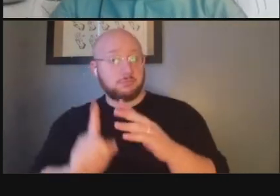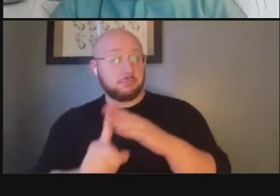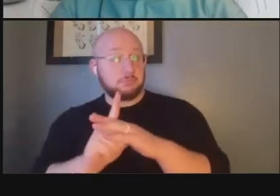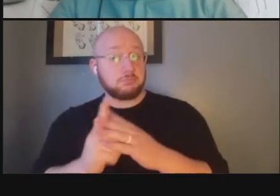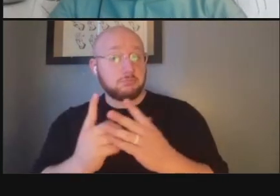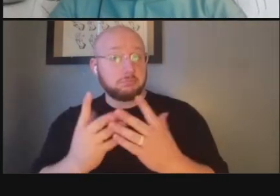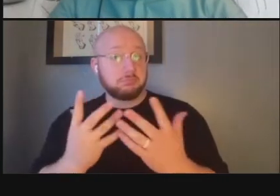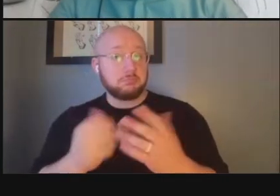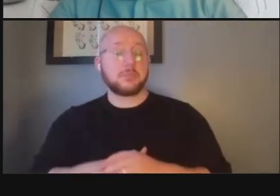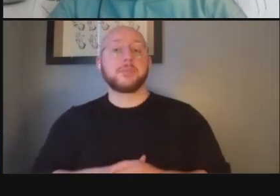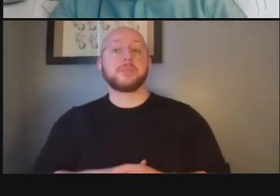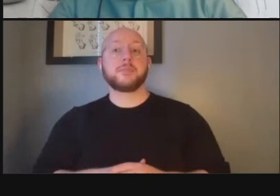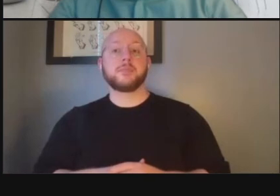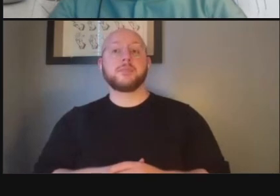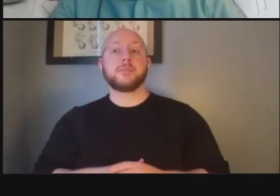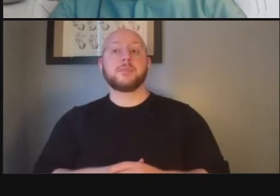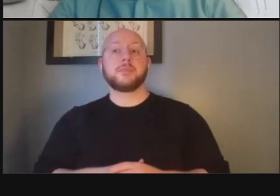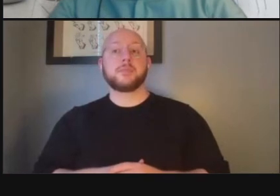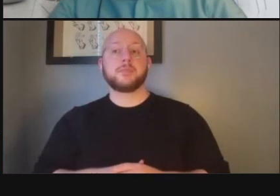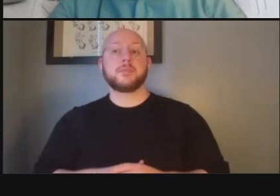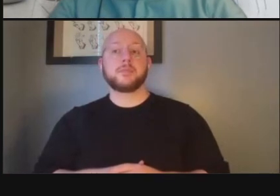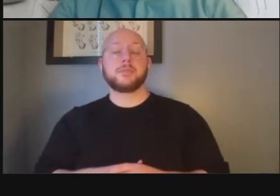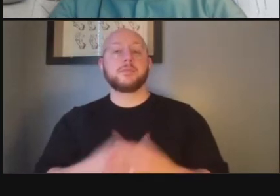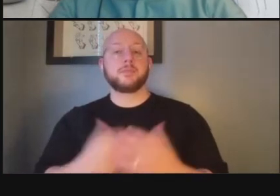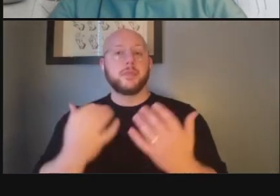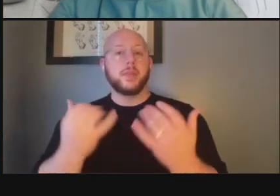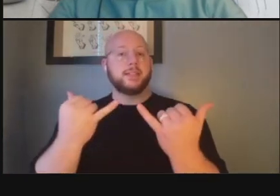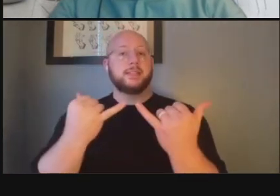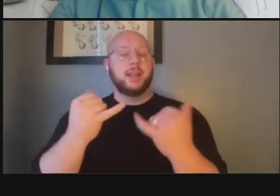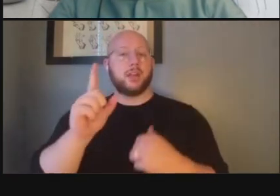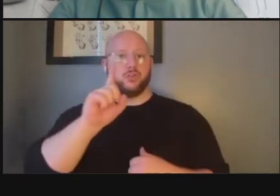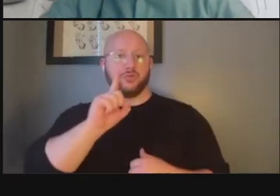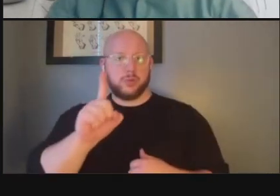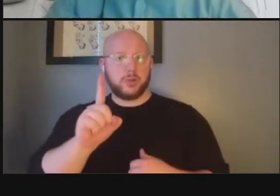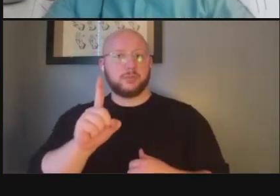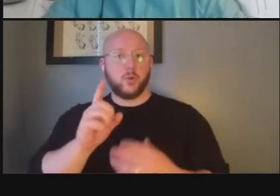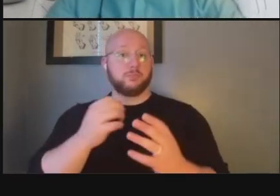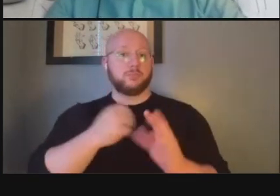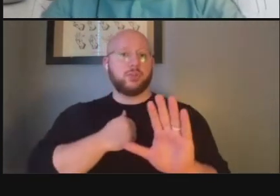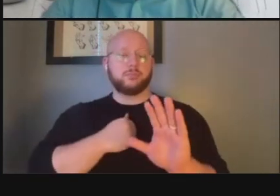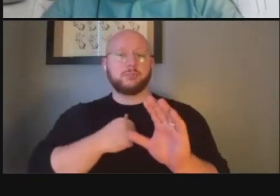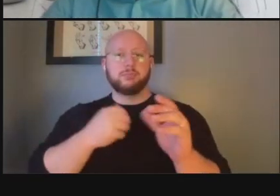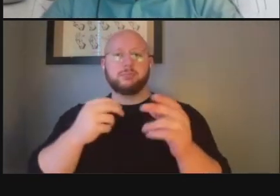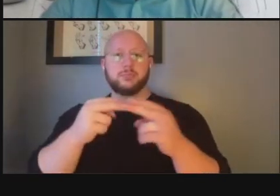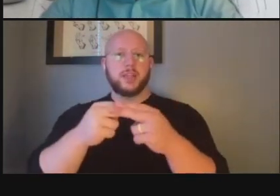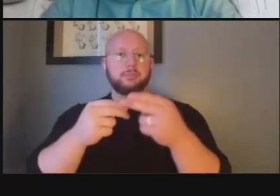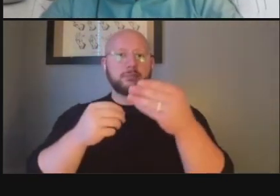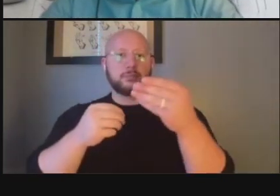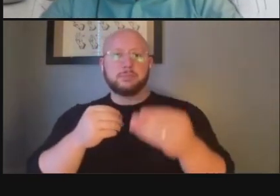so uh talking so today is really the our oh sorry today is really kicking off our